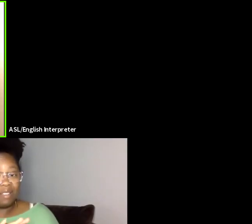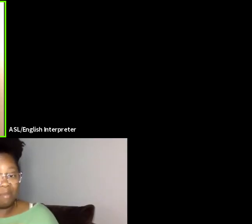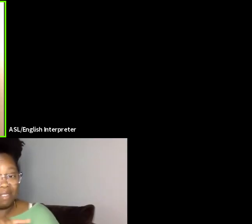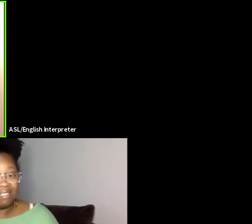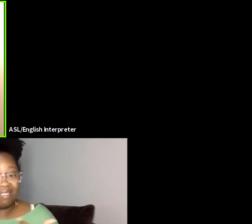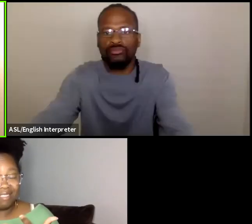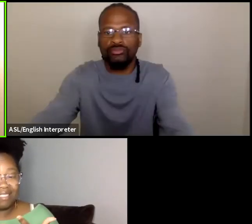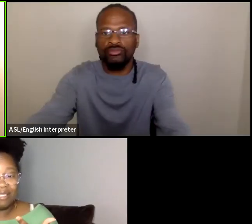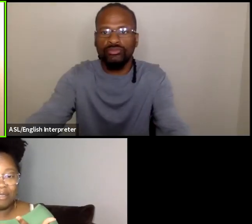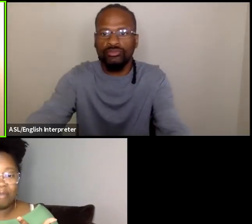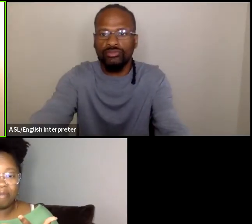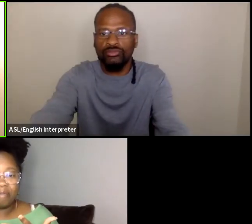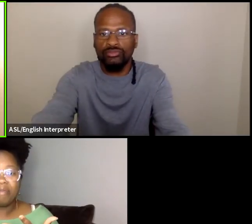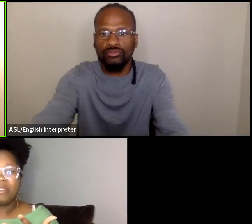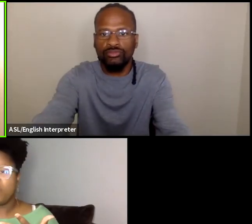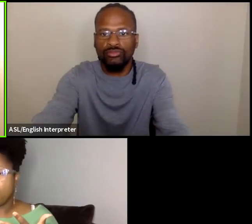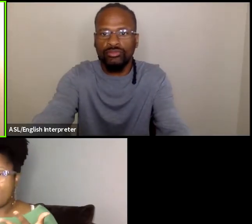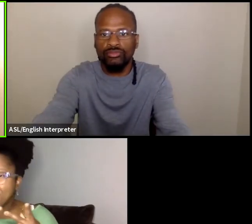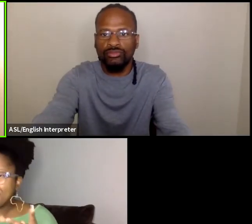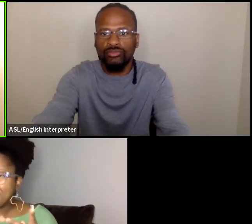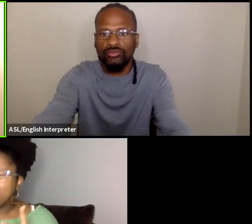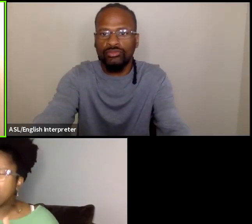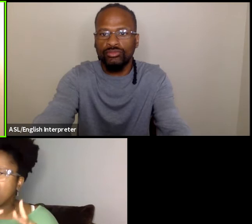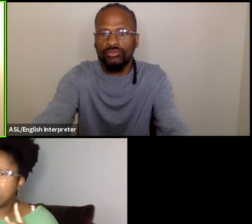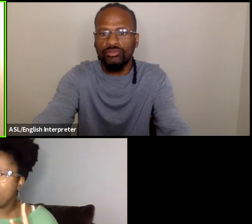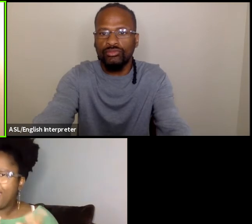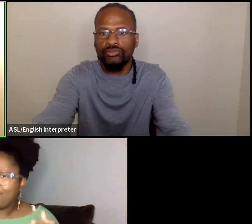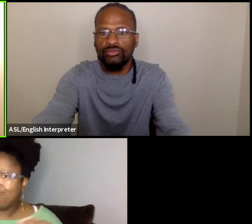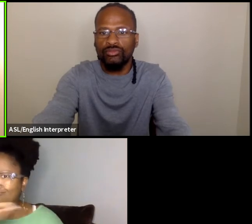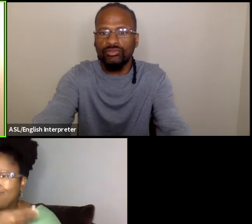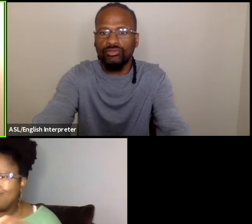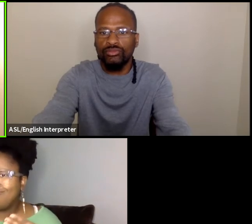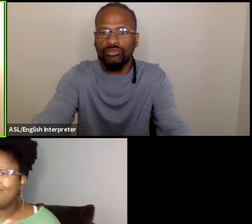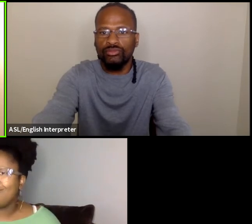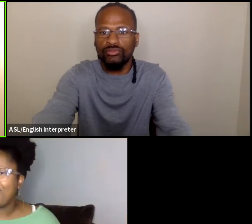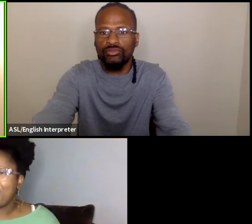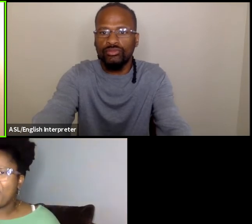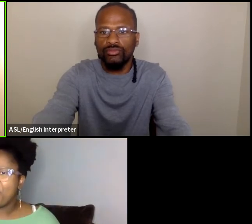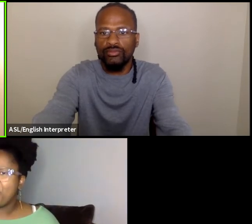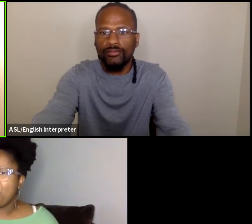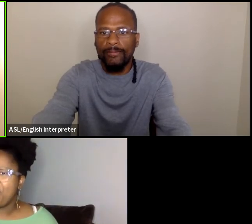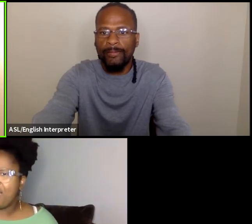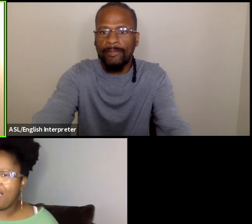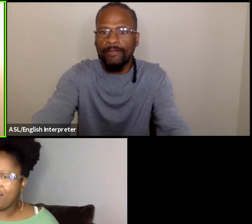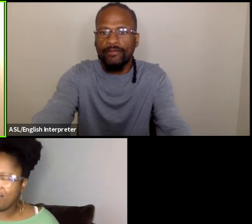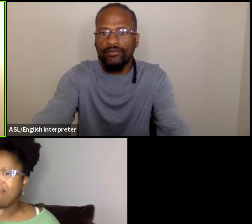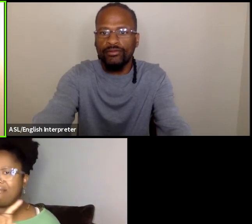where people can share their profiles as individuals and organizations.